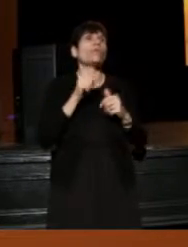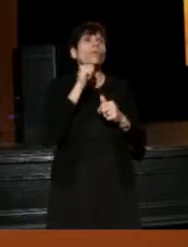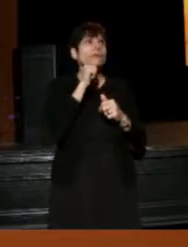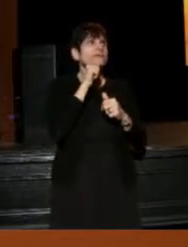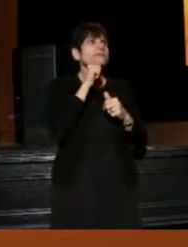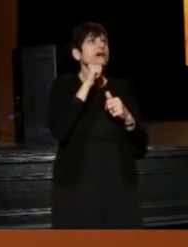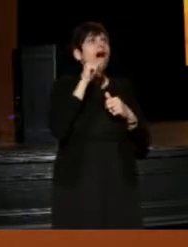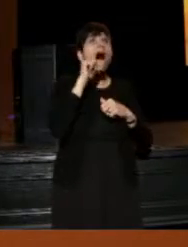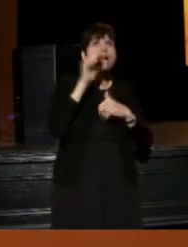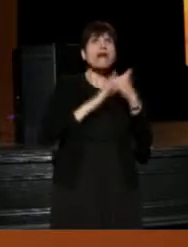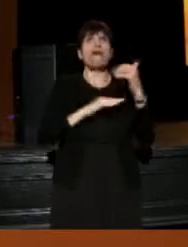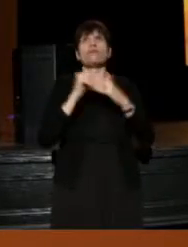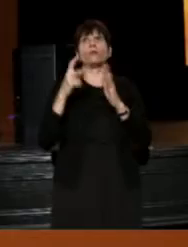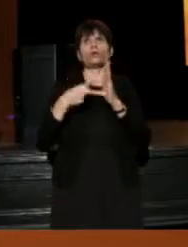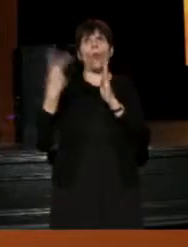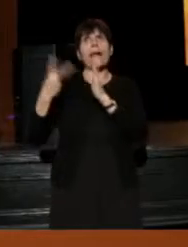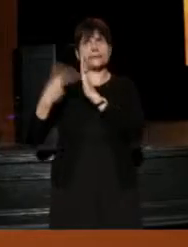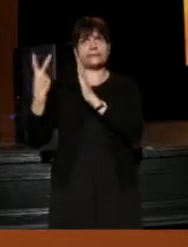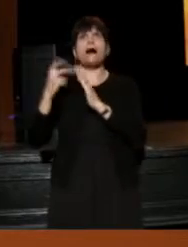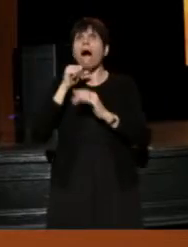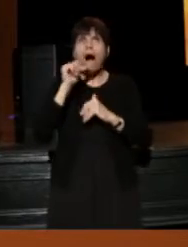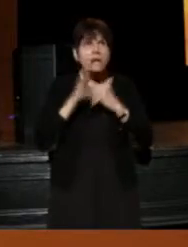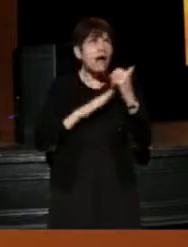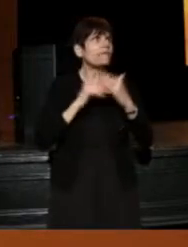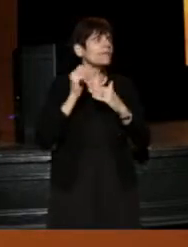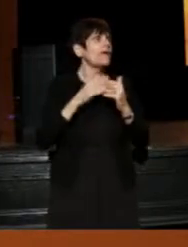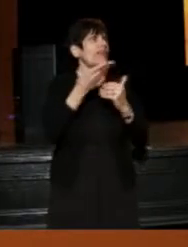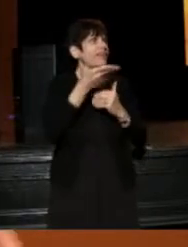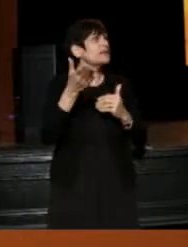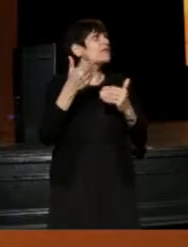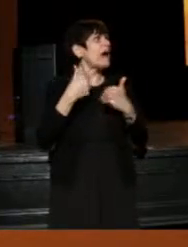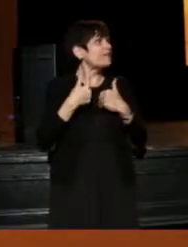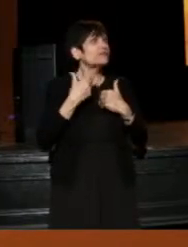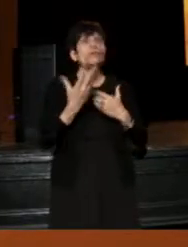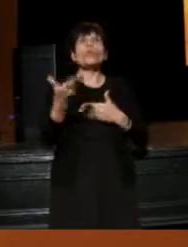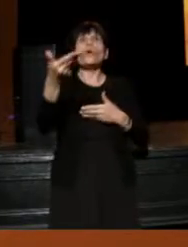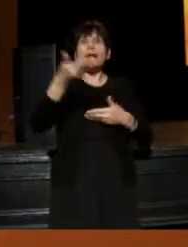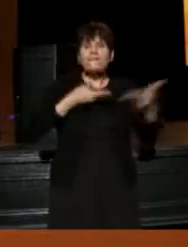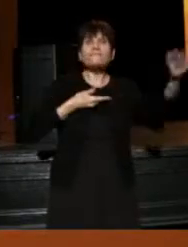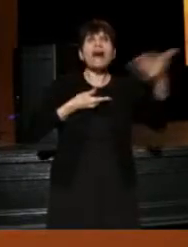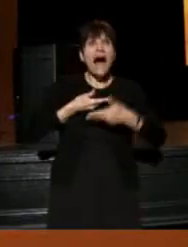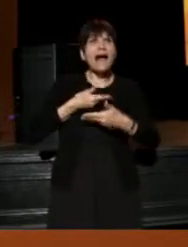and it's going to be-- to invite the writer into the company,